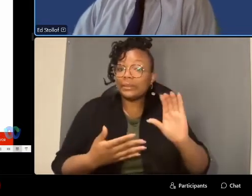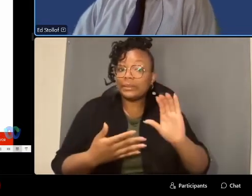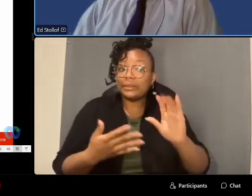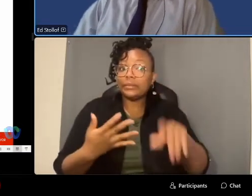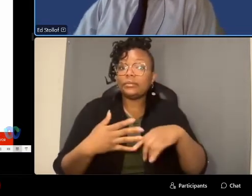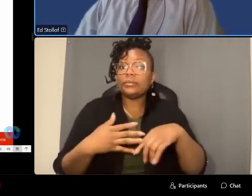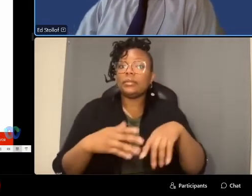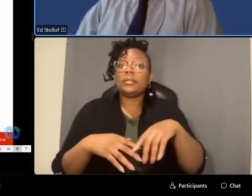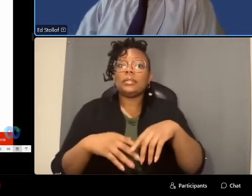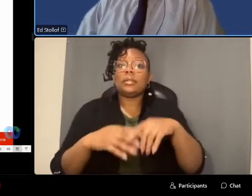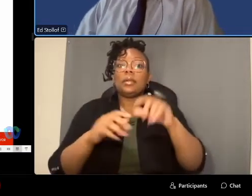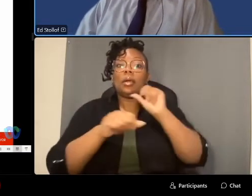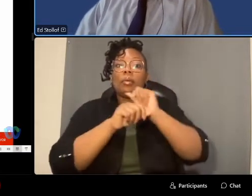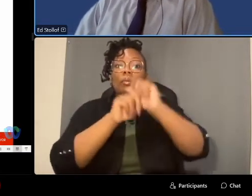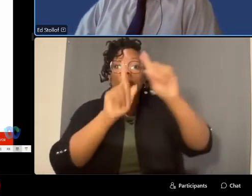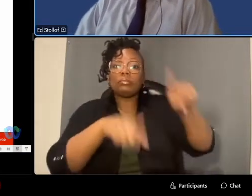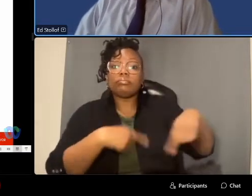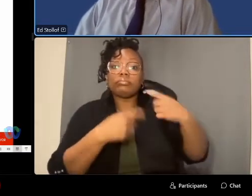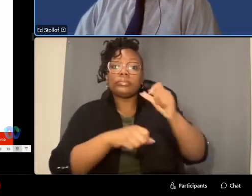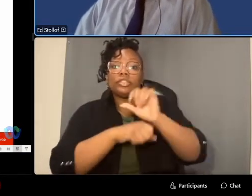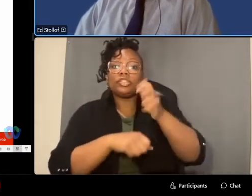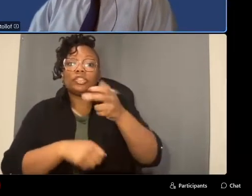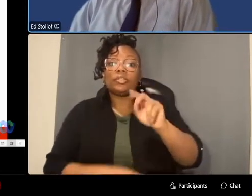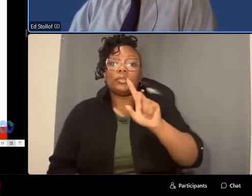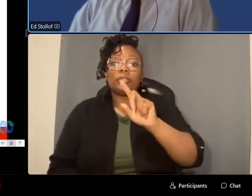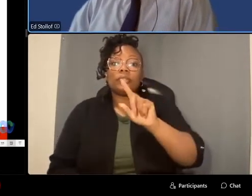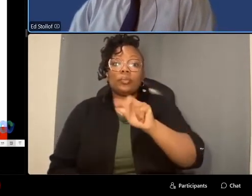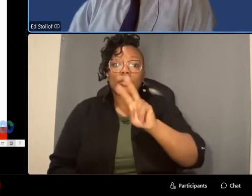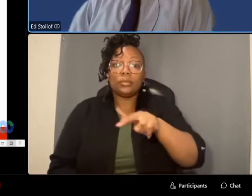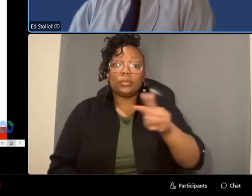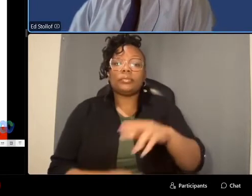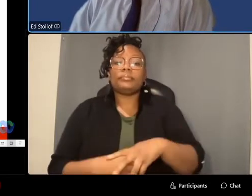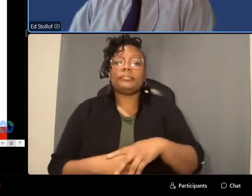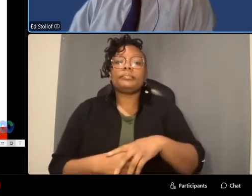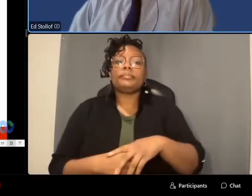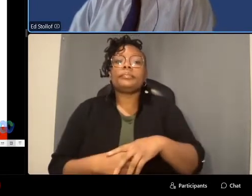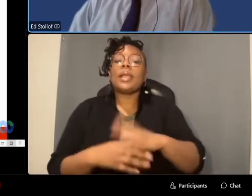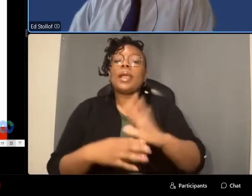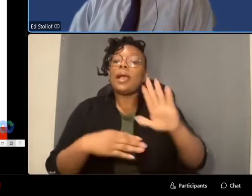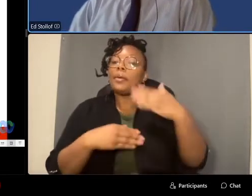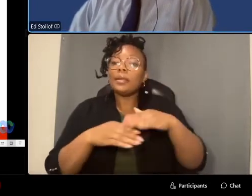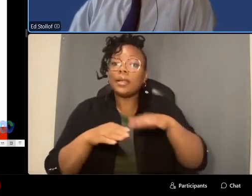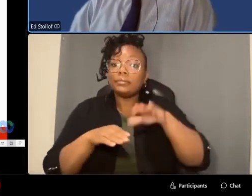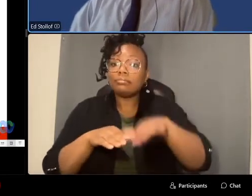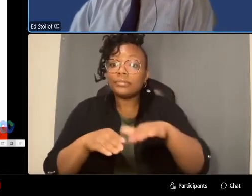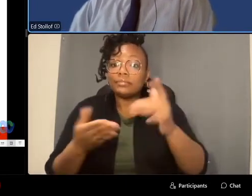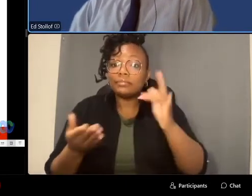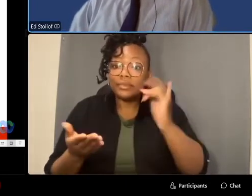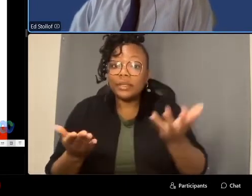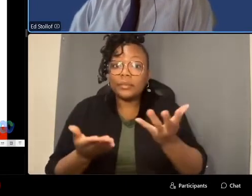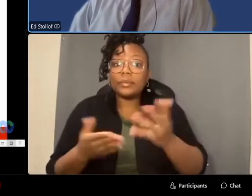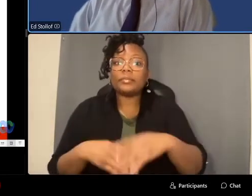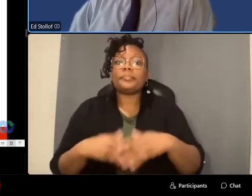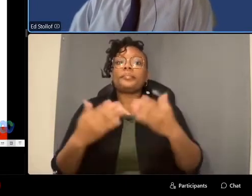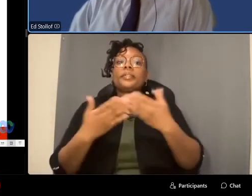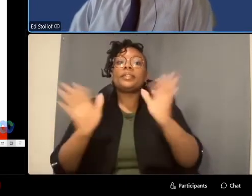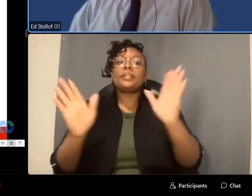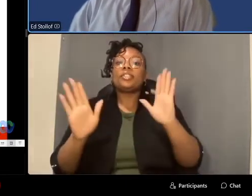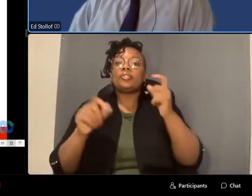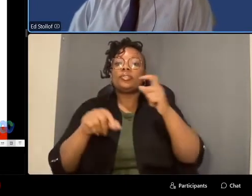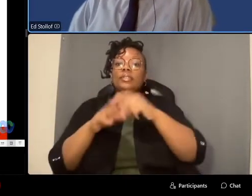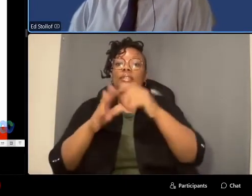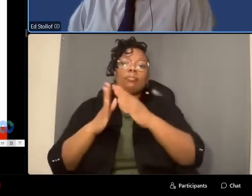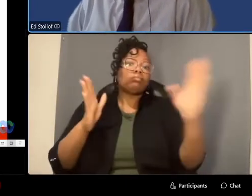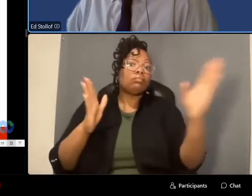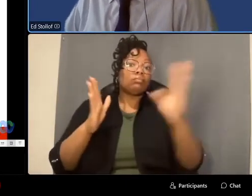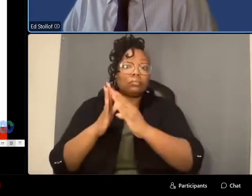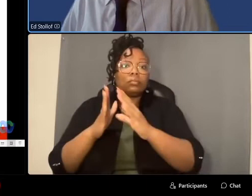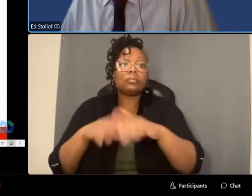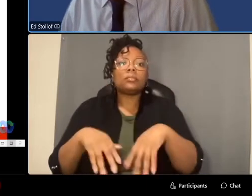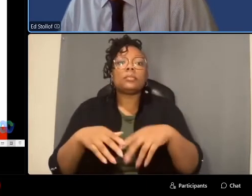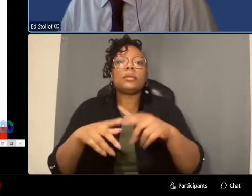work since january 2022 our immediate next steps the general timeline will take a pause for